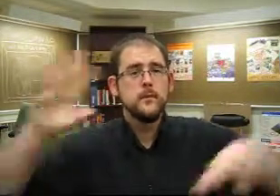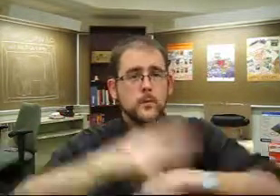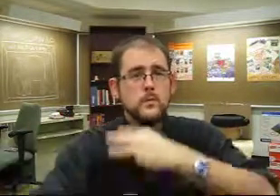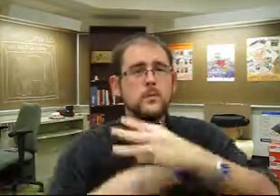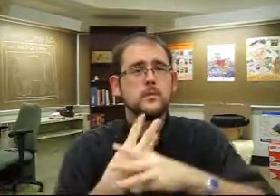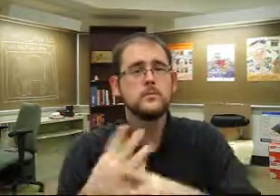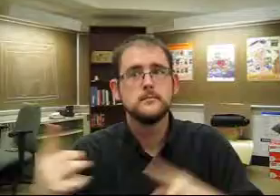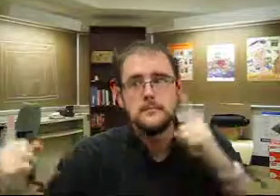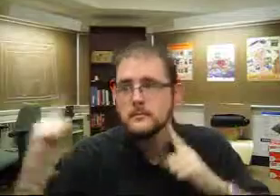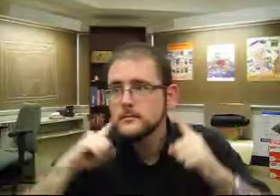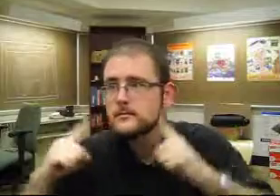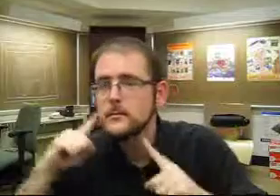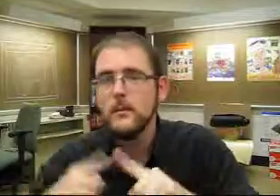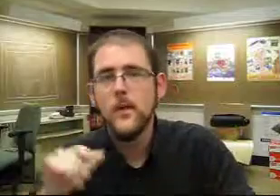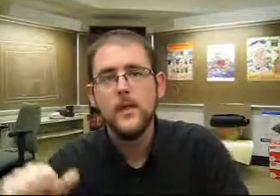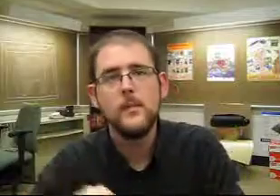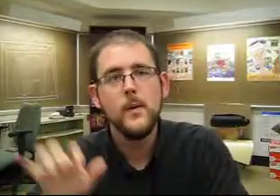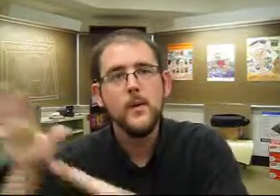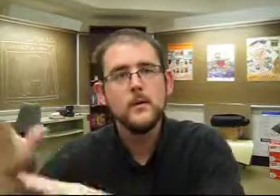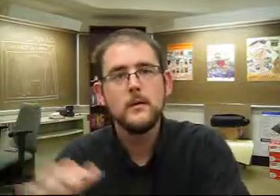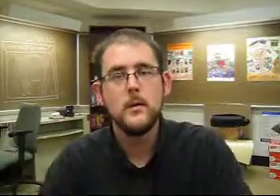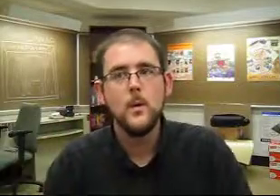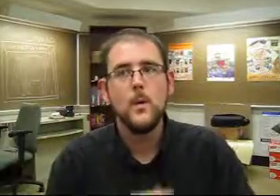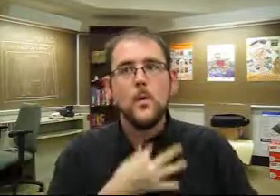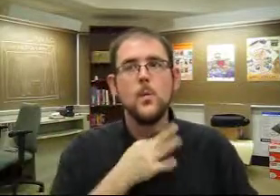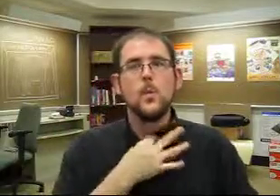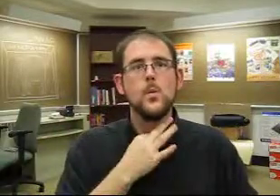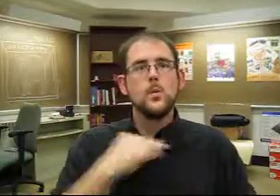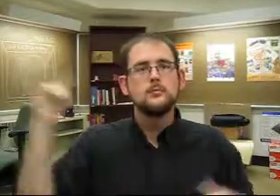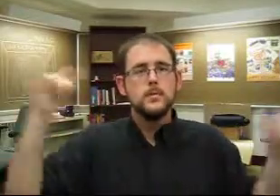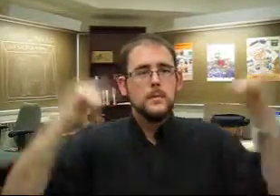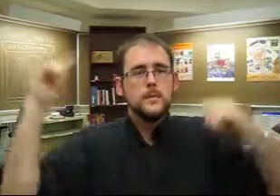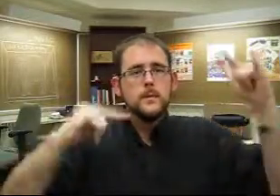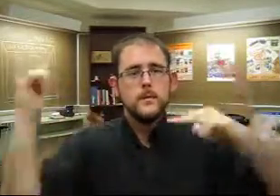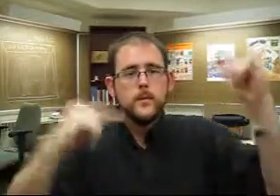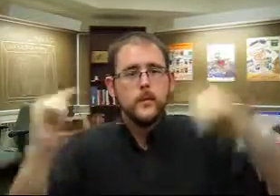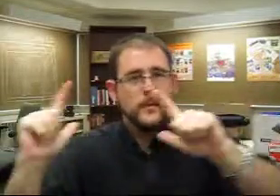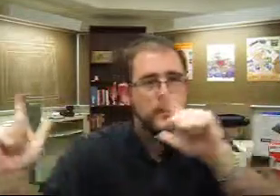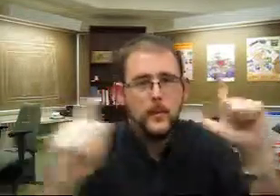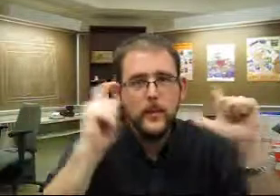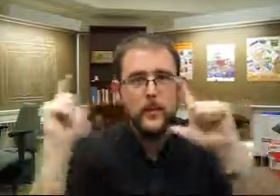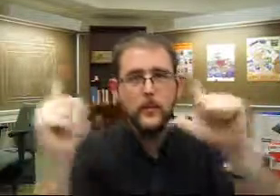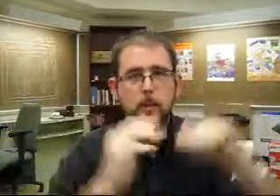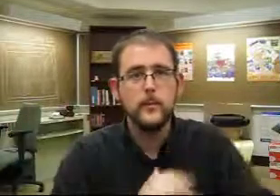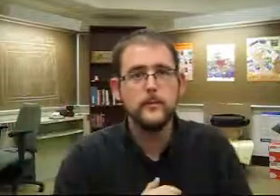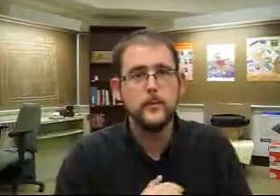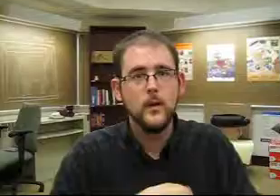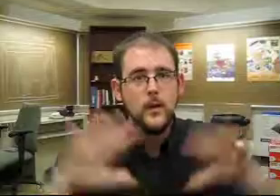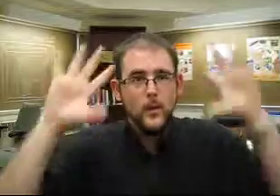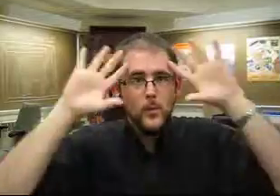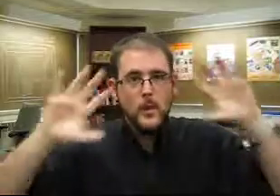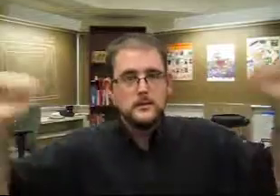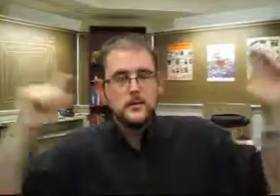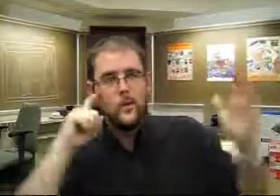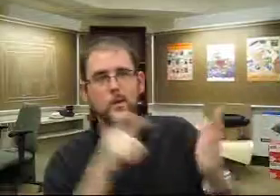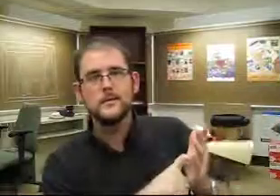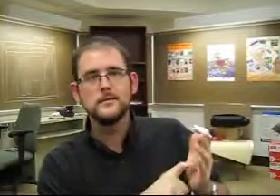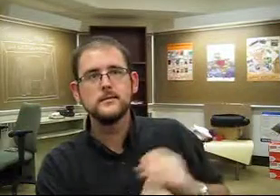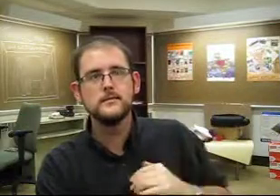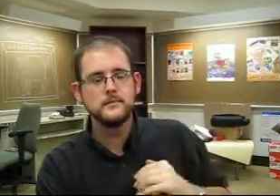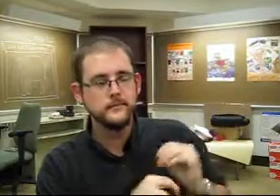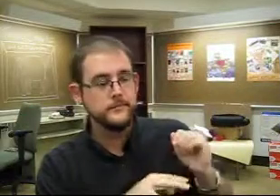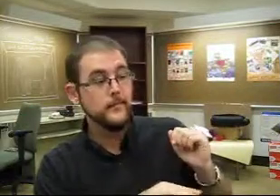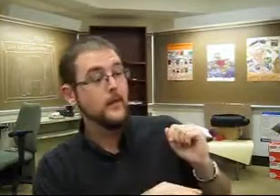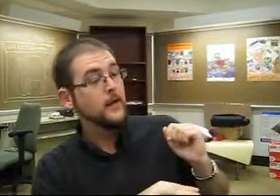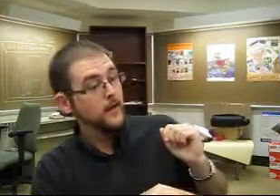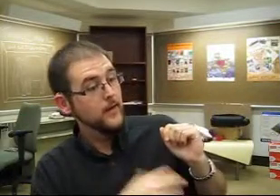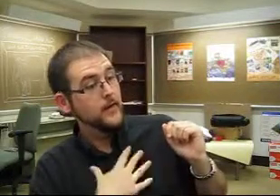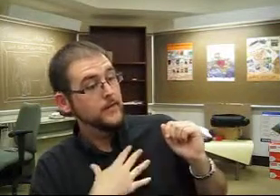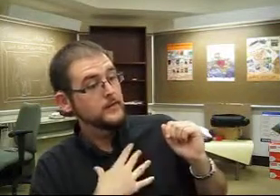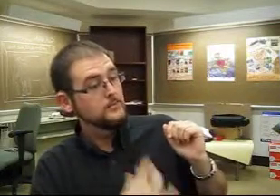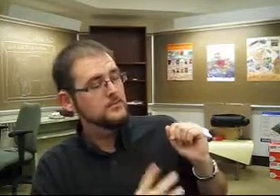attracting tourists, which gets the president's attention.